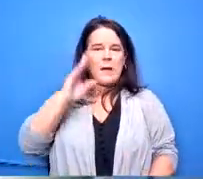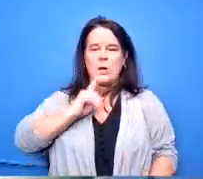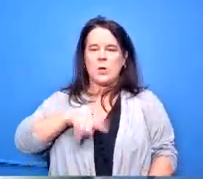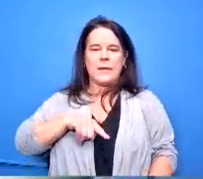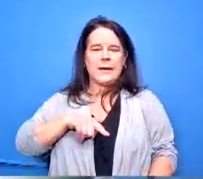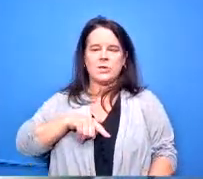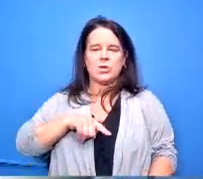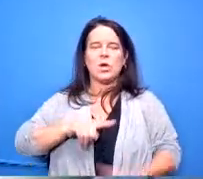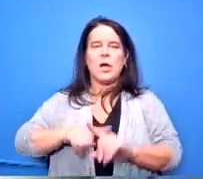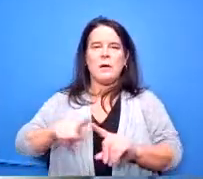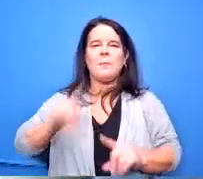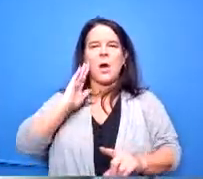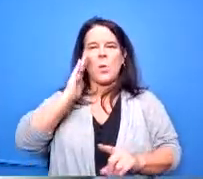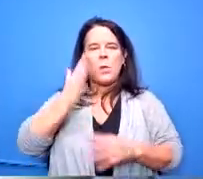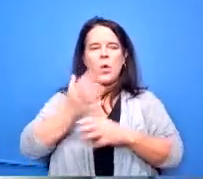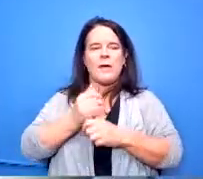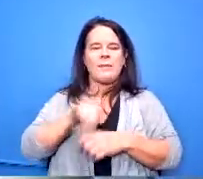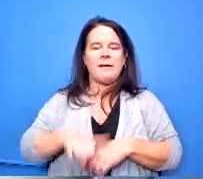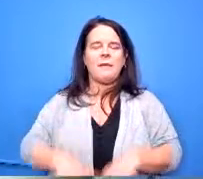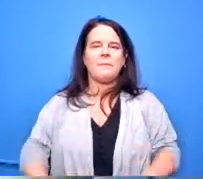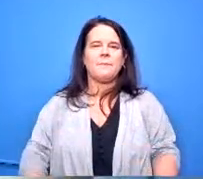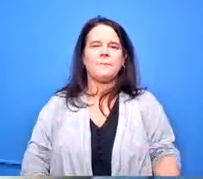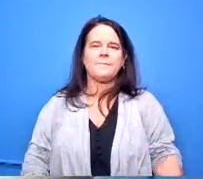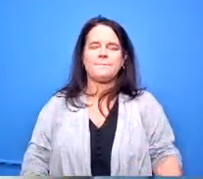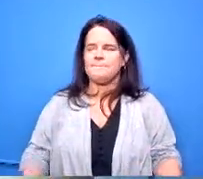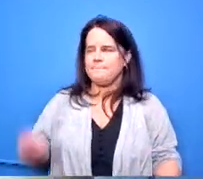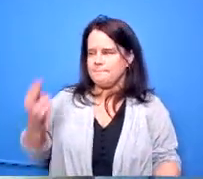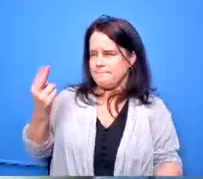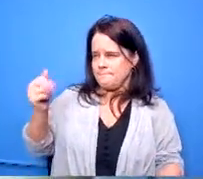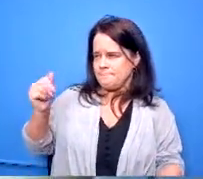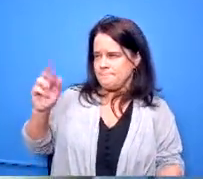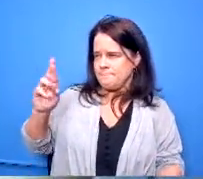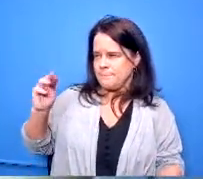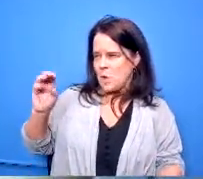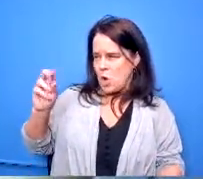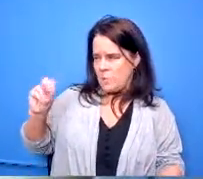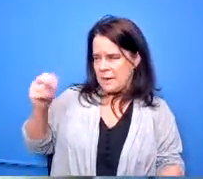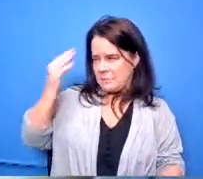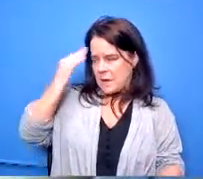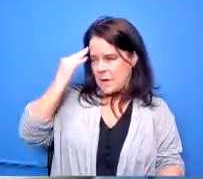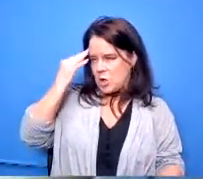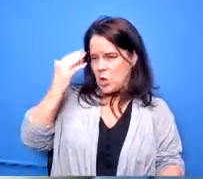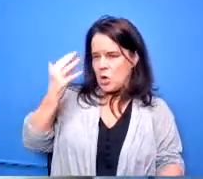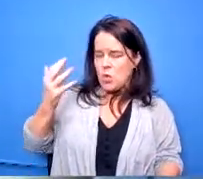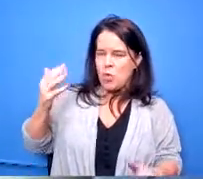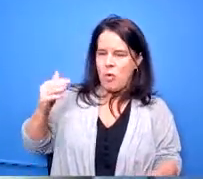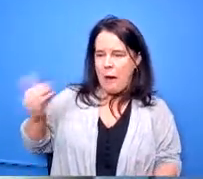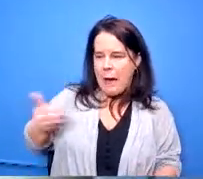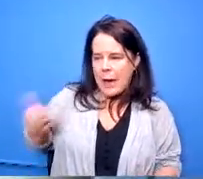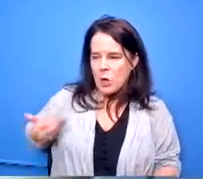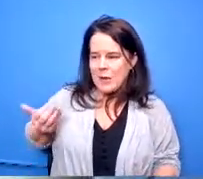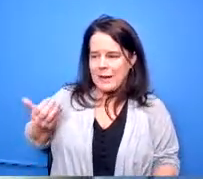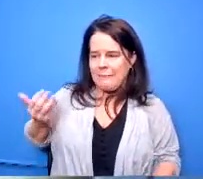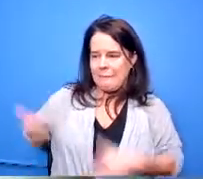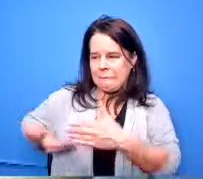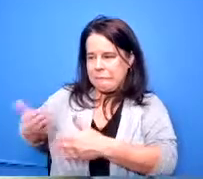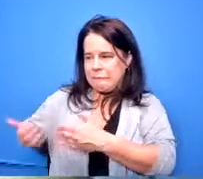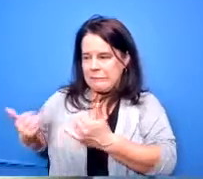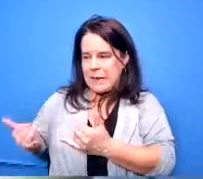we'll get that for the board um chief harman i know that there are some that are being uh onboarded uh but they aren't on the agenda is that correct